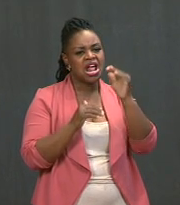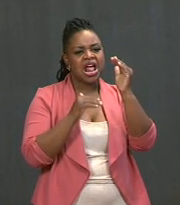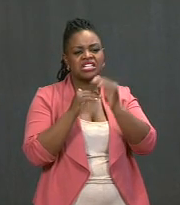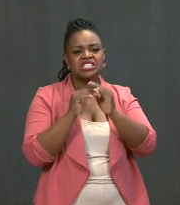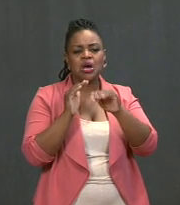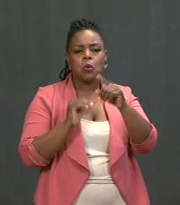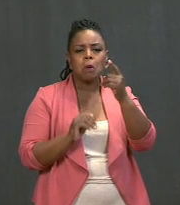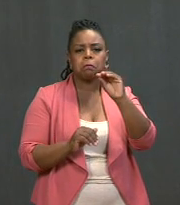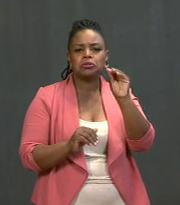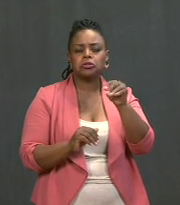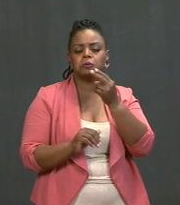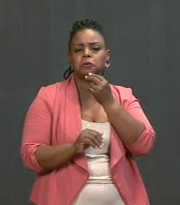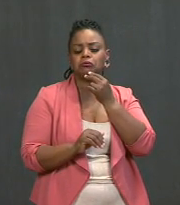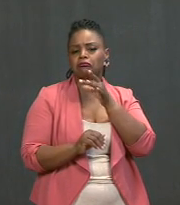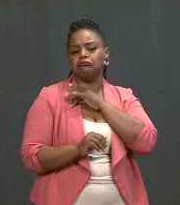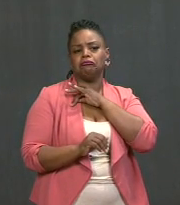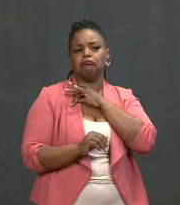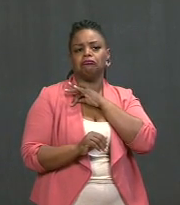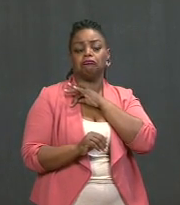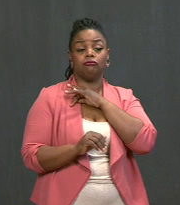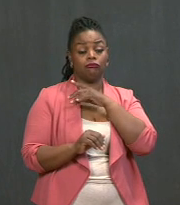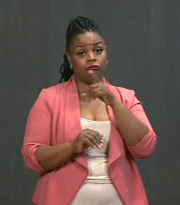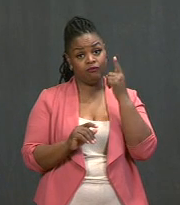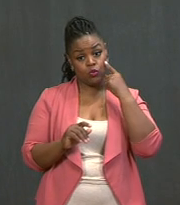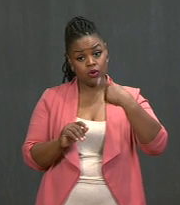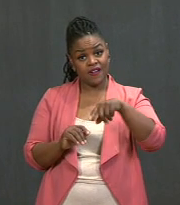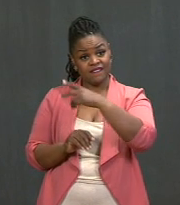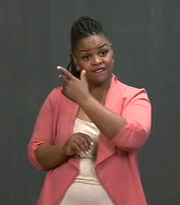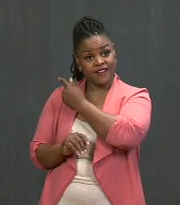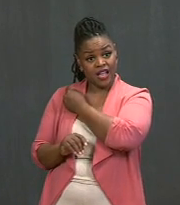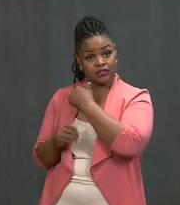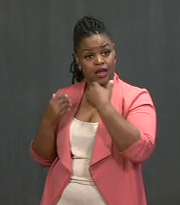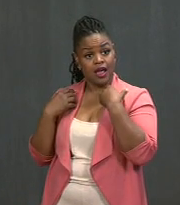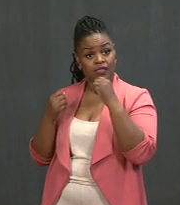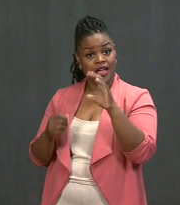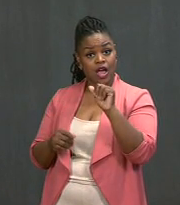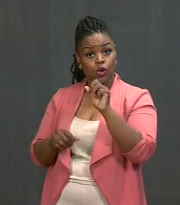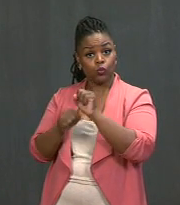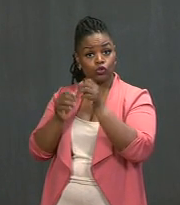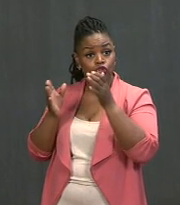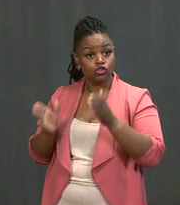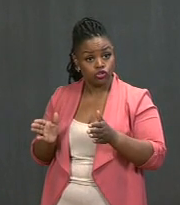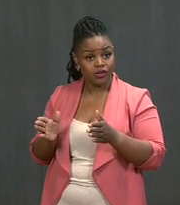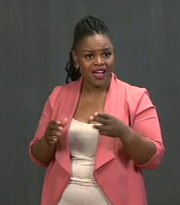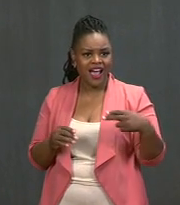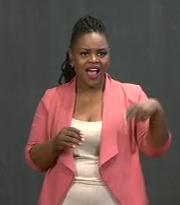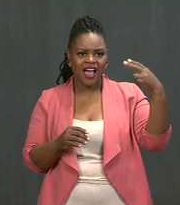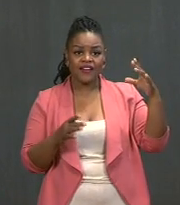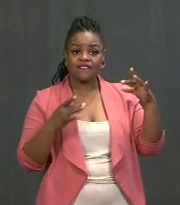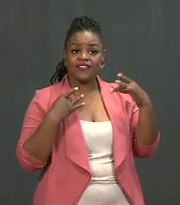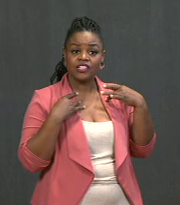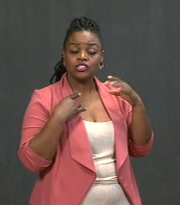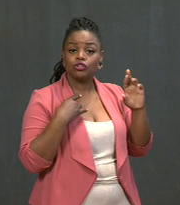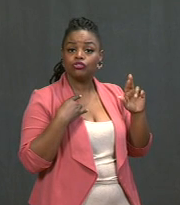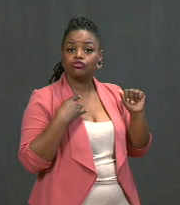compared to unvaccinated healthcare workers who had considerably higher infection rates. So, we're making incredible progress.